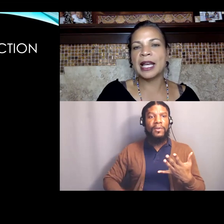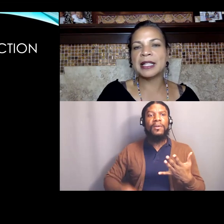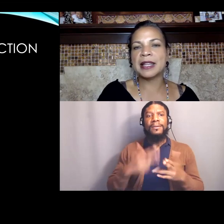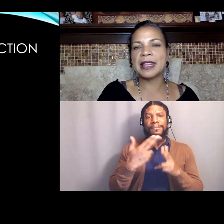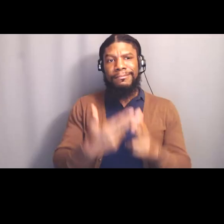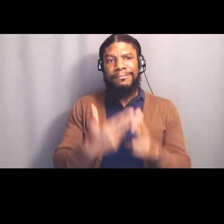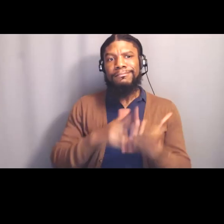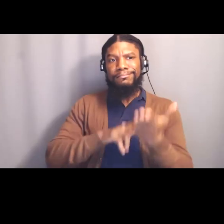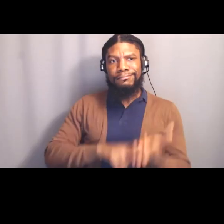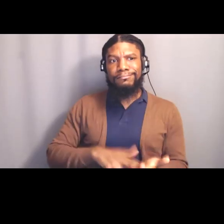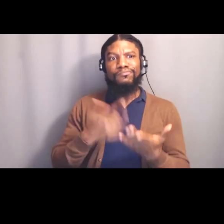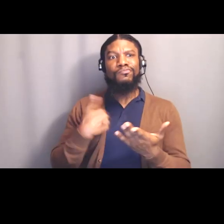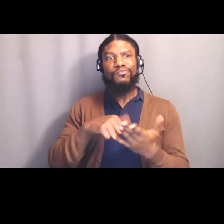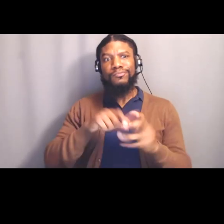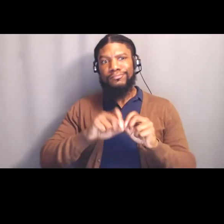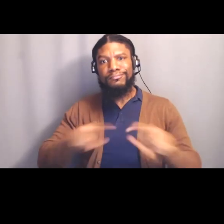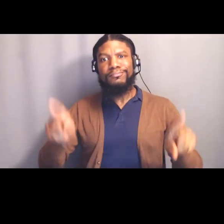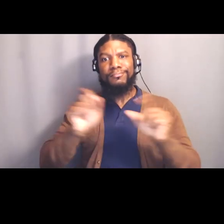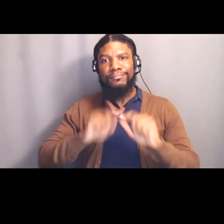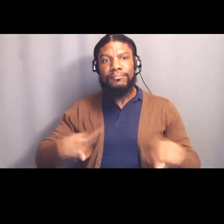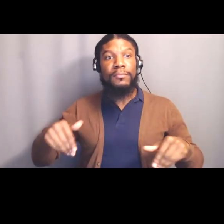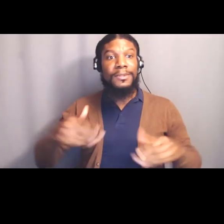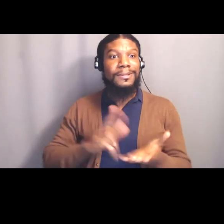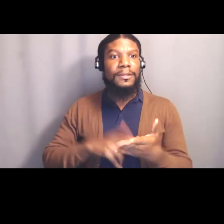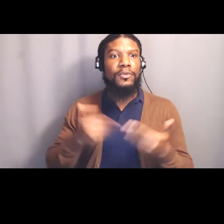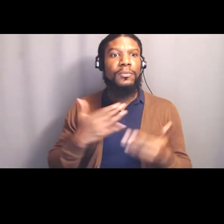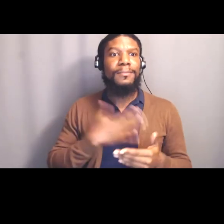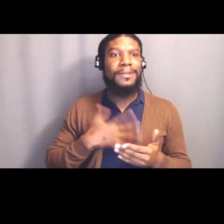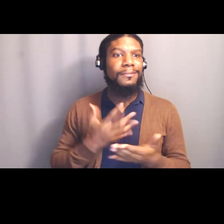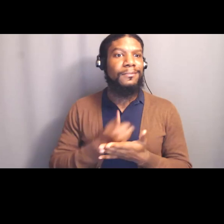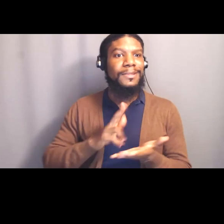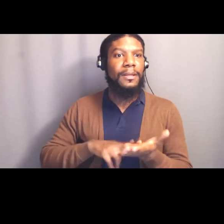And that is what I have for you today, it's 1:01,